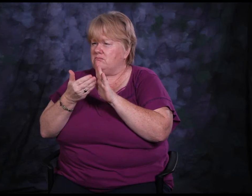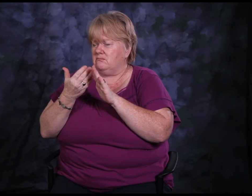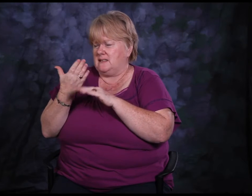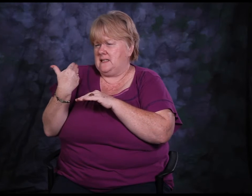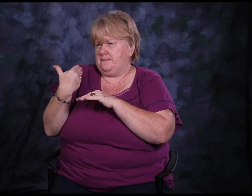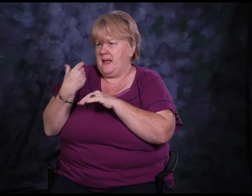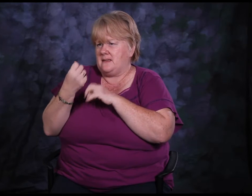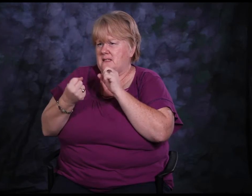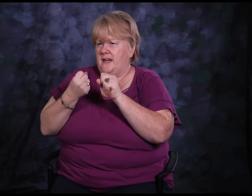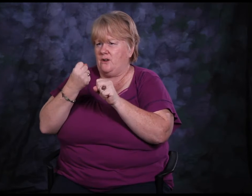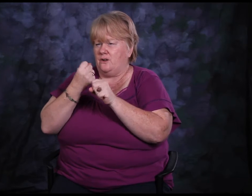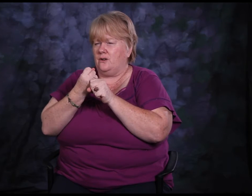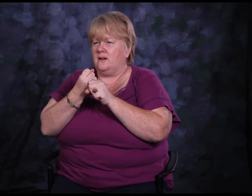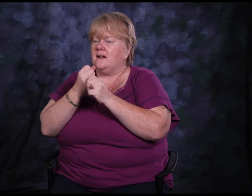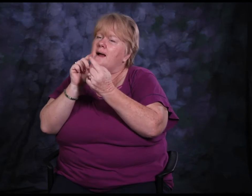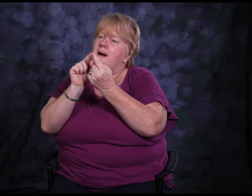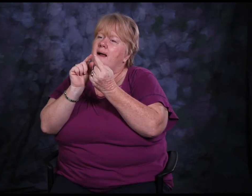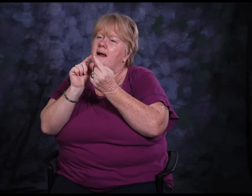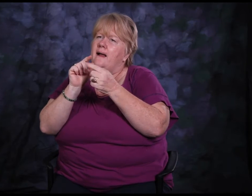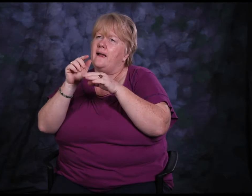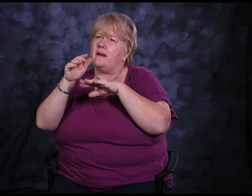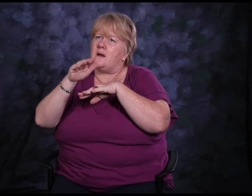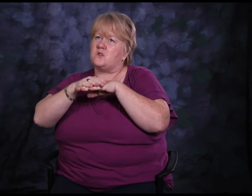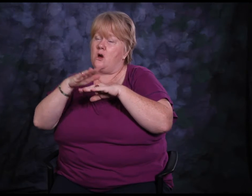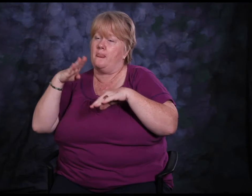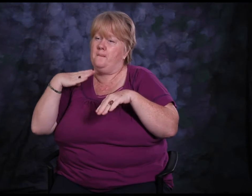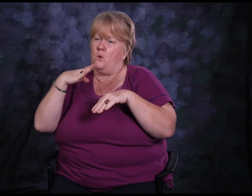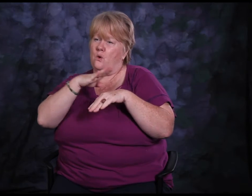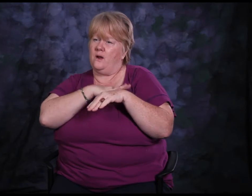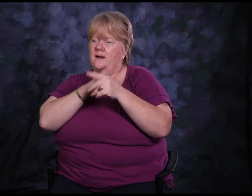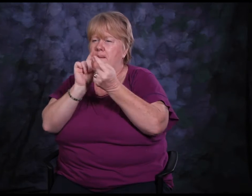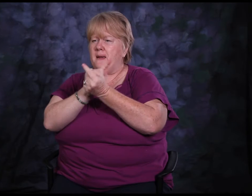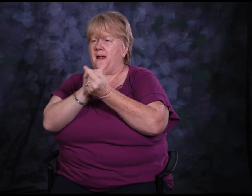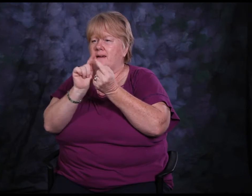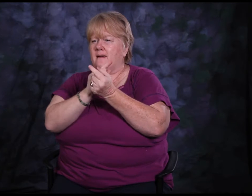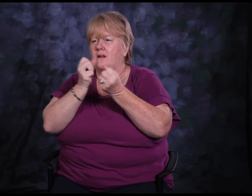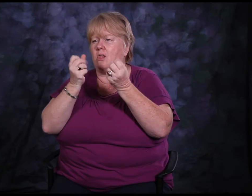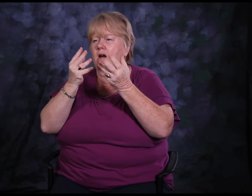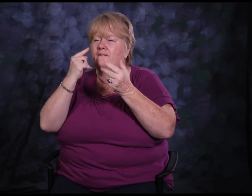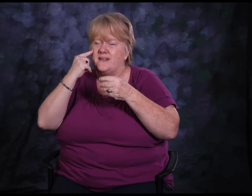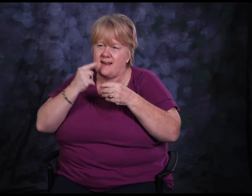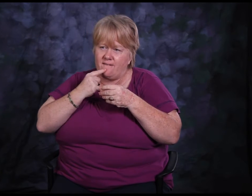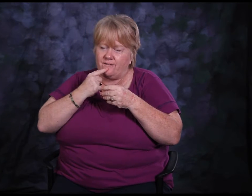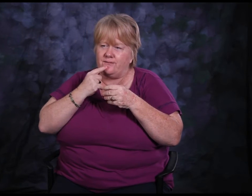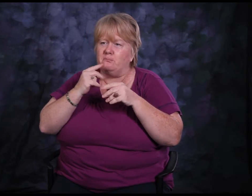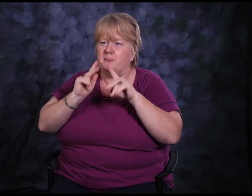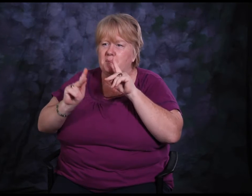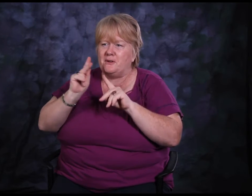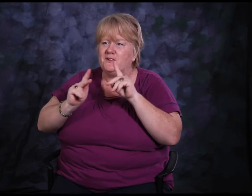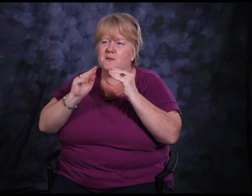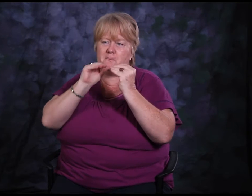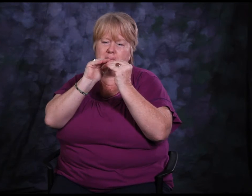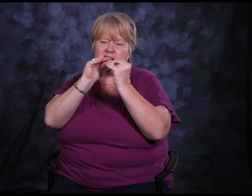When I was working at the Transformation Center this past year, I met a lot of Deaf people from being on the board who are peers,